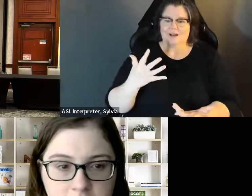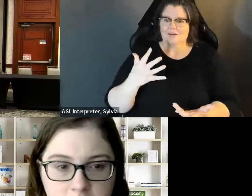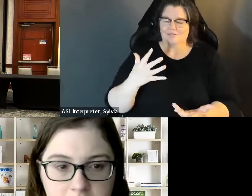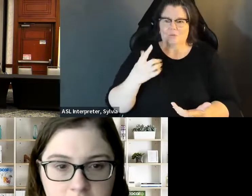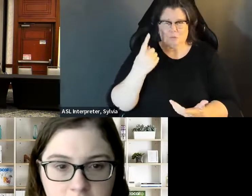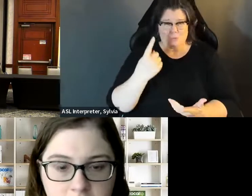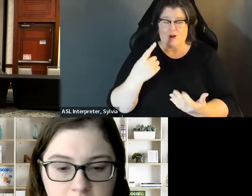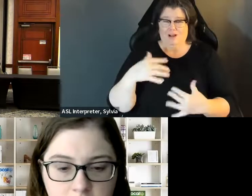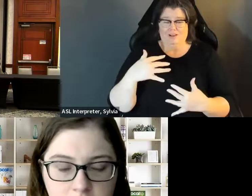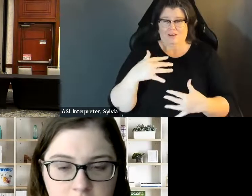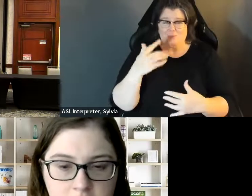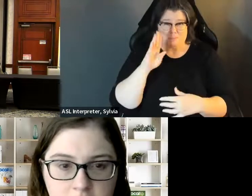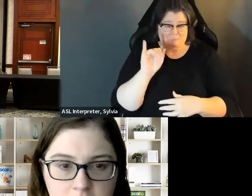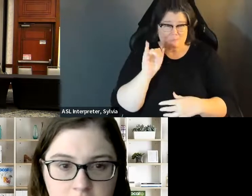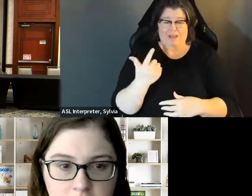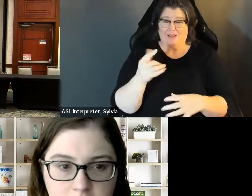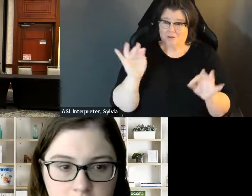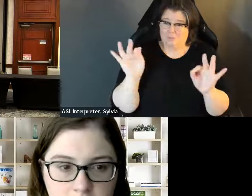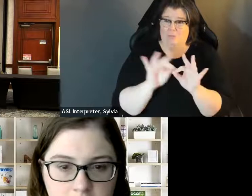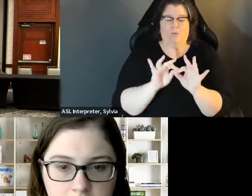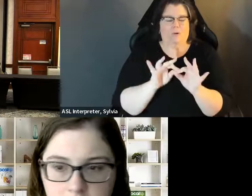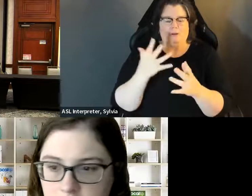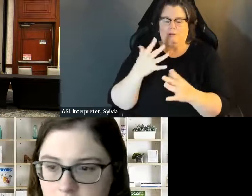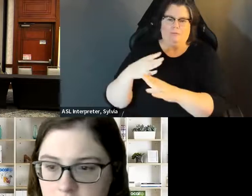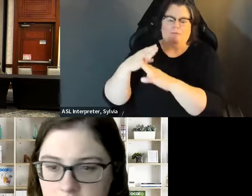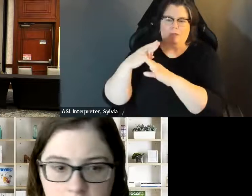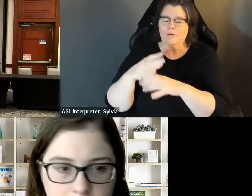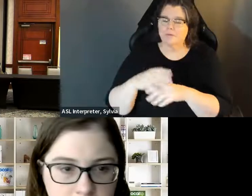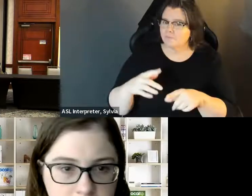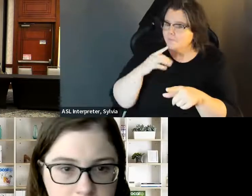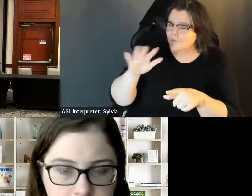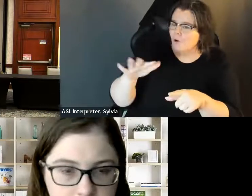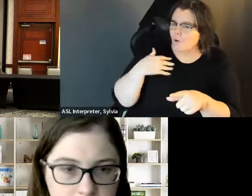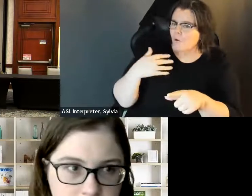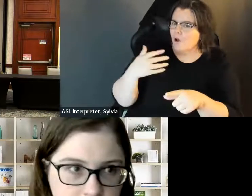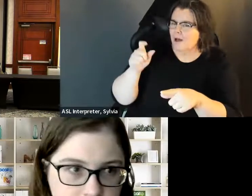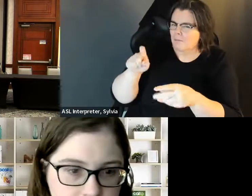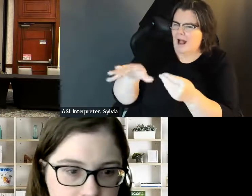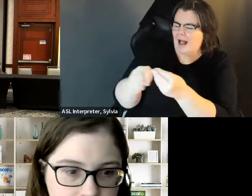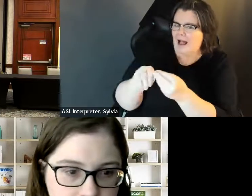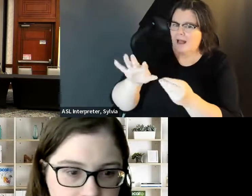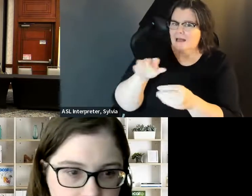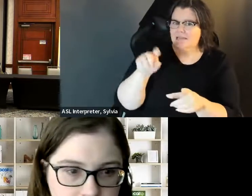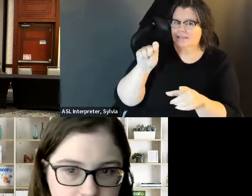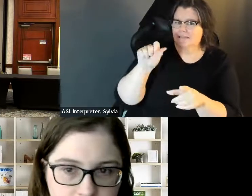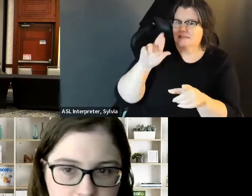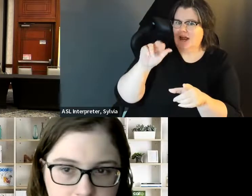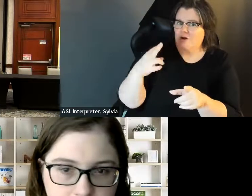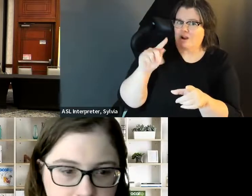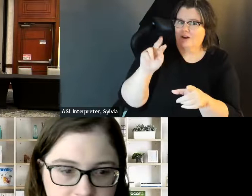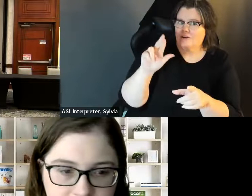and so that was a significant burden and a significant hurdle just to even get started. Thank you. I wanna I wanna interject. Here we have another panel list. Who's on here virtually. Kara Tucker. » I want to interject here. We have another panelist who's